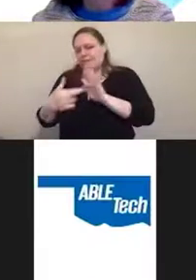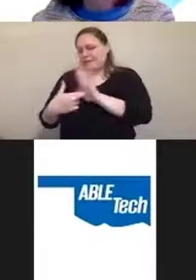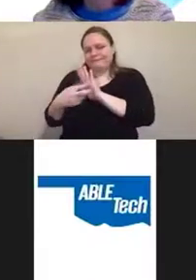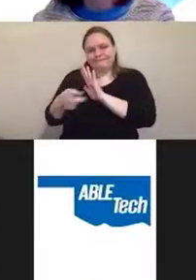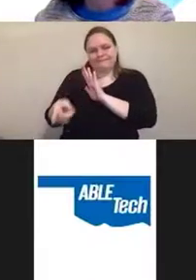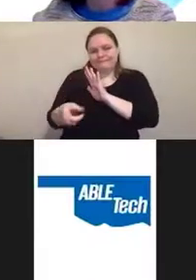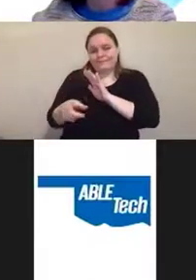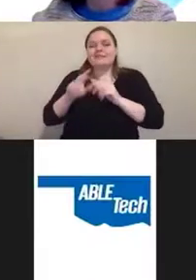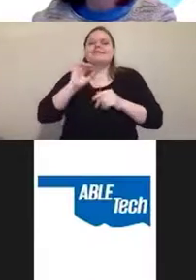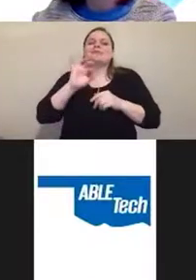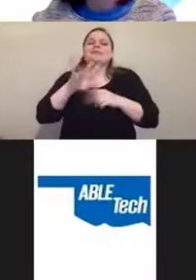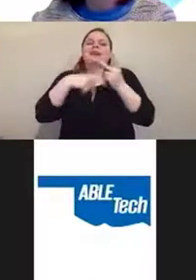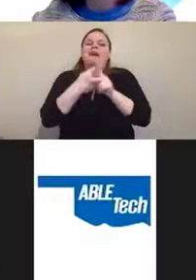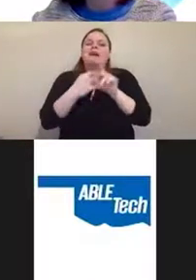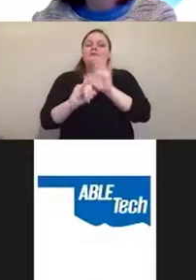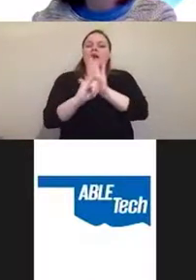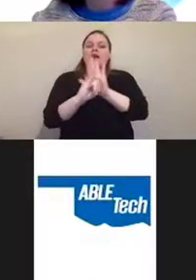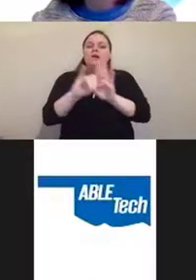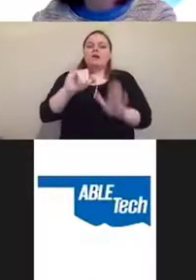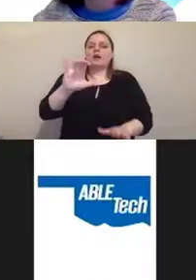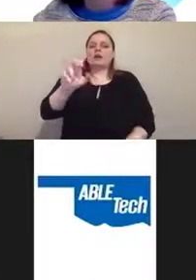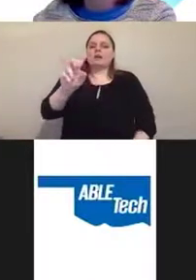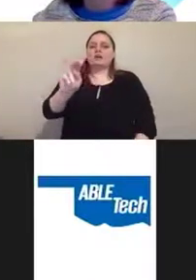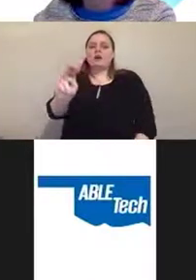not possible to do under current technology.